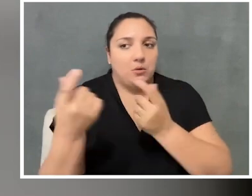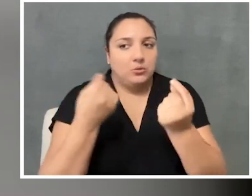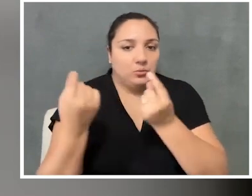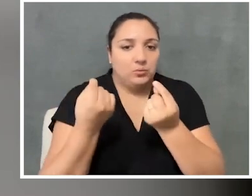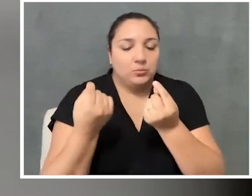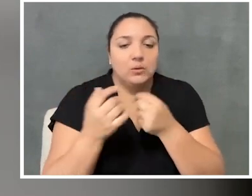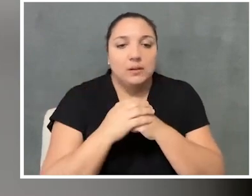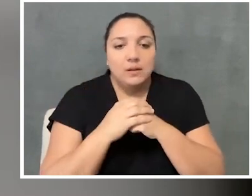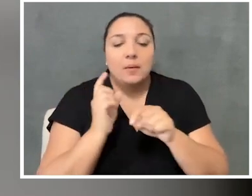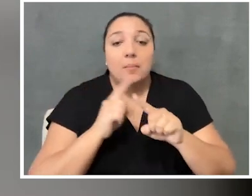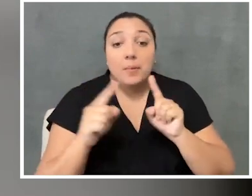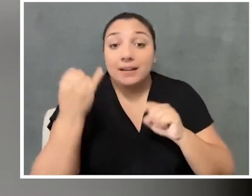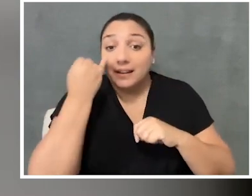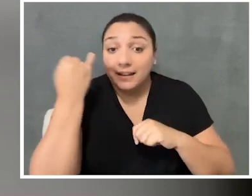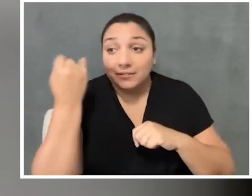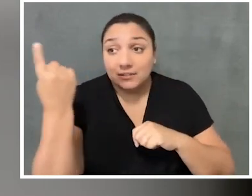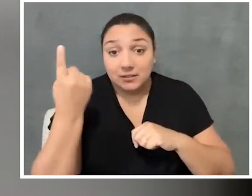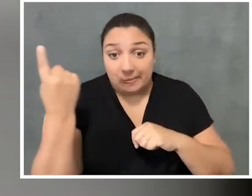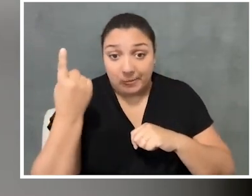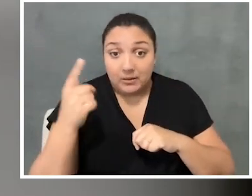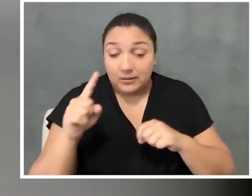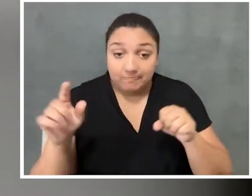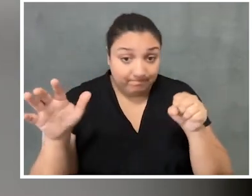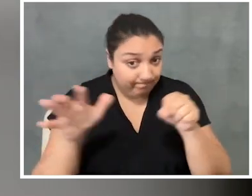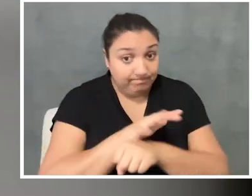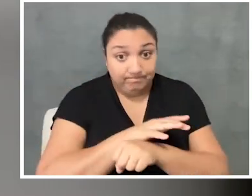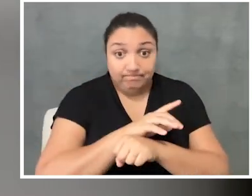But when someone is truly dedicated to only doing that,